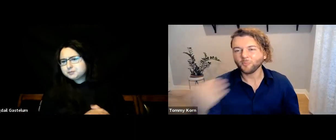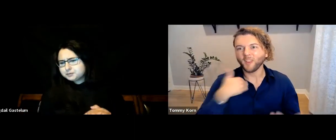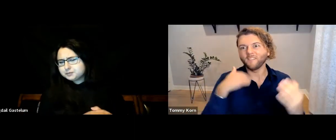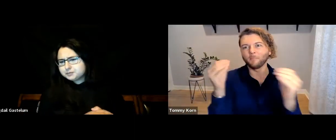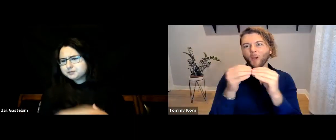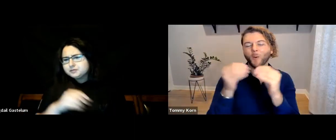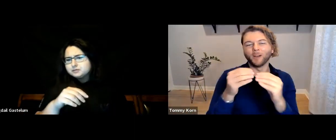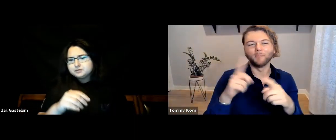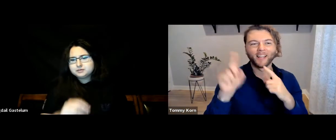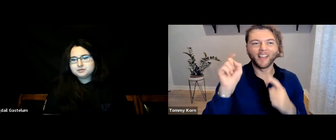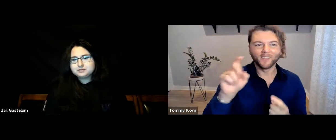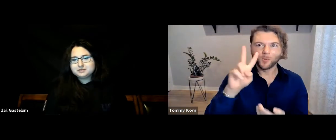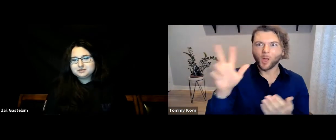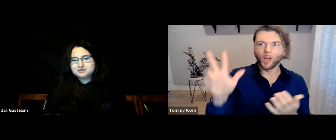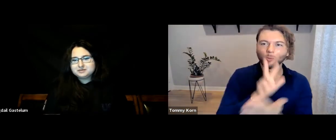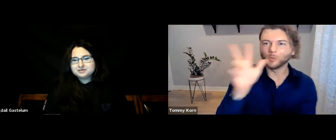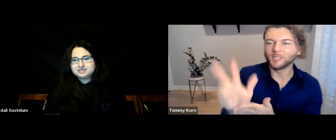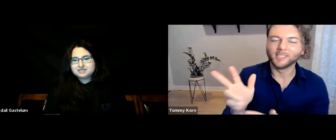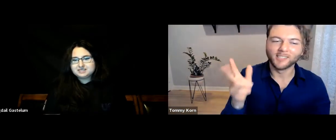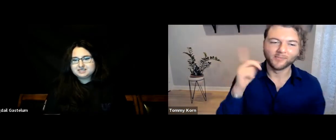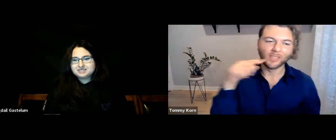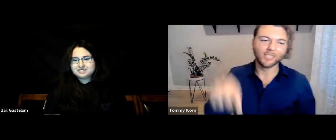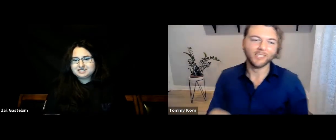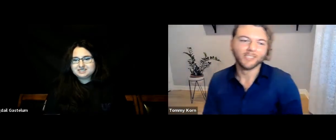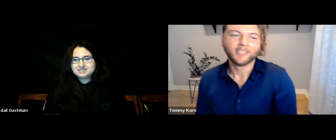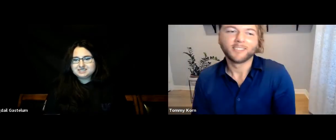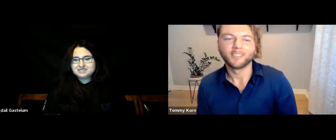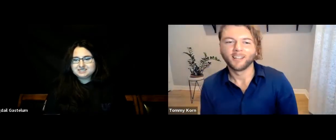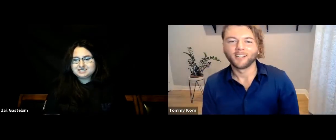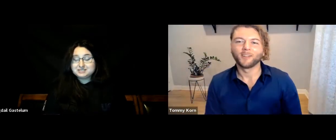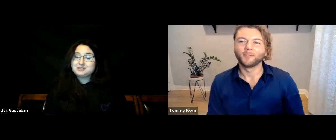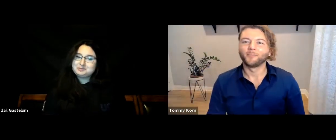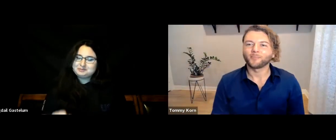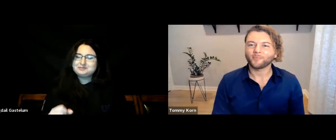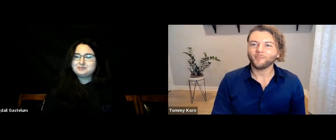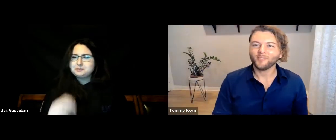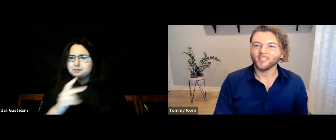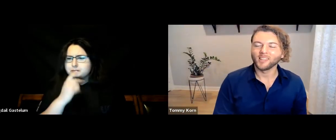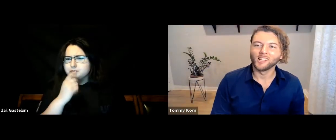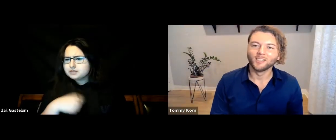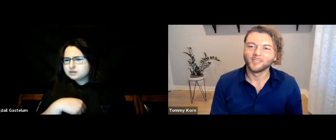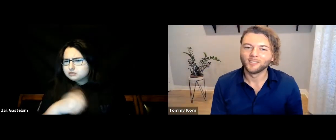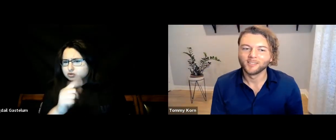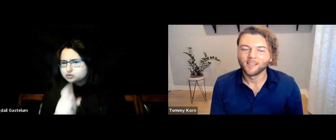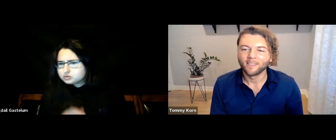[Tommy] I could share more, but we don’t have three hours. [Bigdail] Ah, yes. Let’s see the next question.